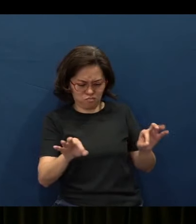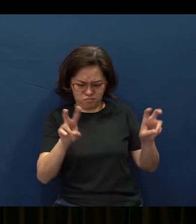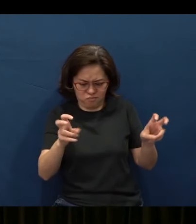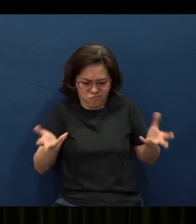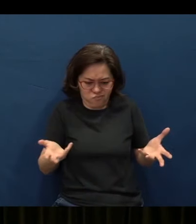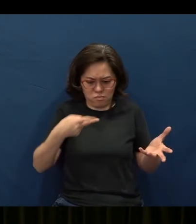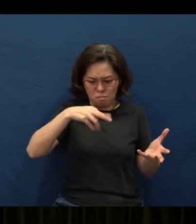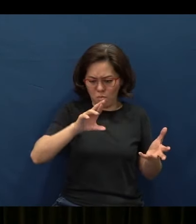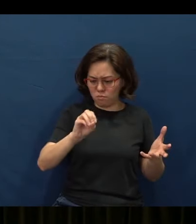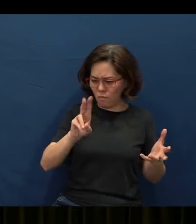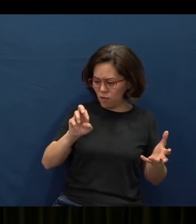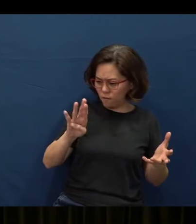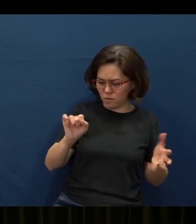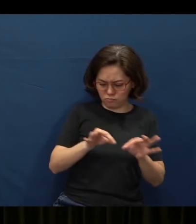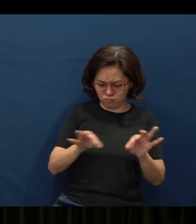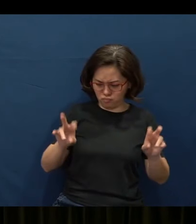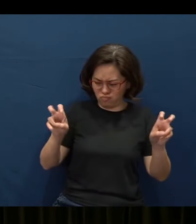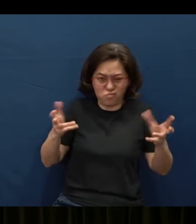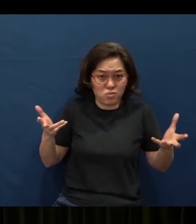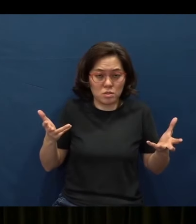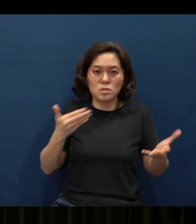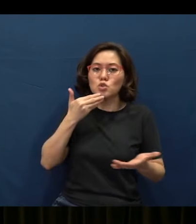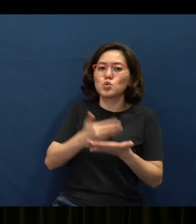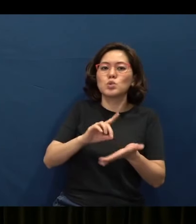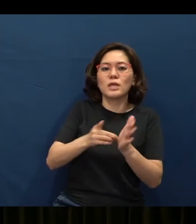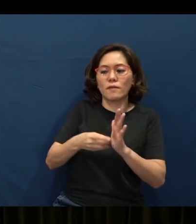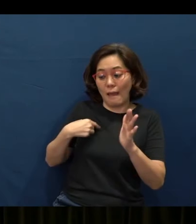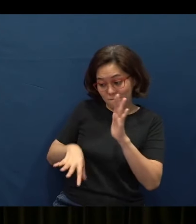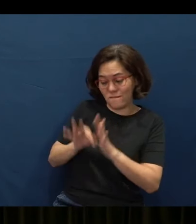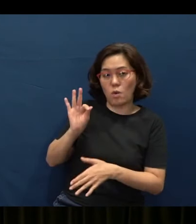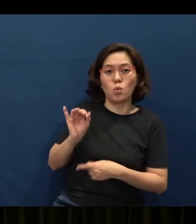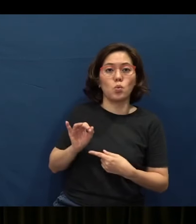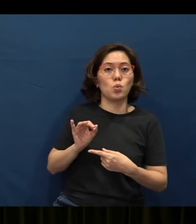Well, here's a very good definition that I encountered, okay.